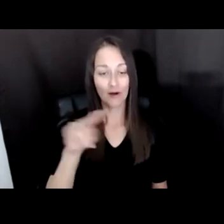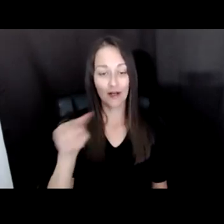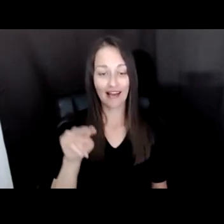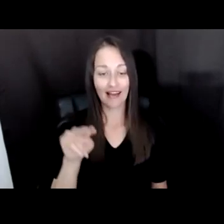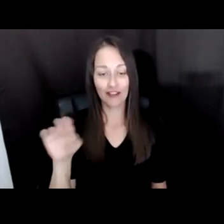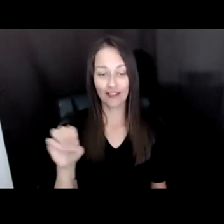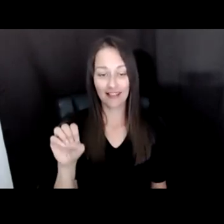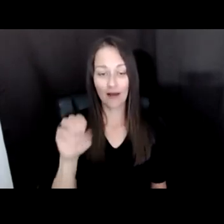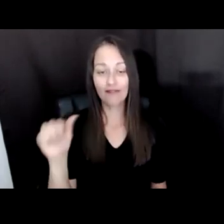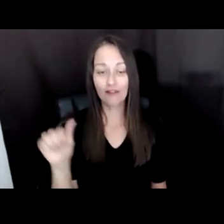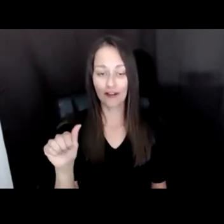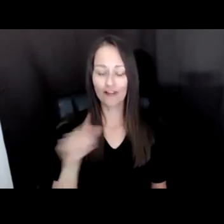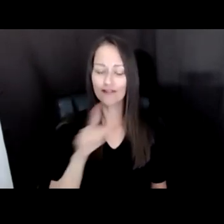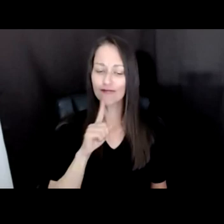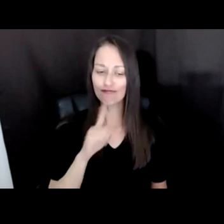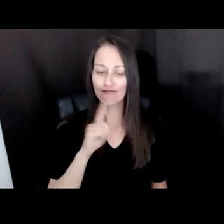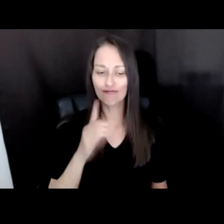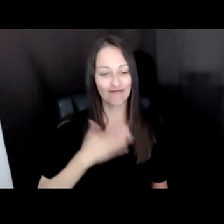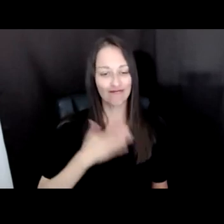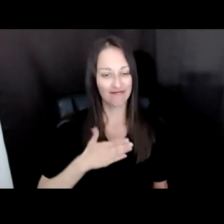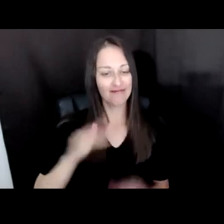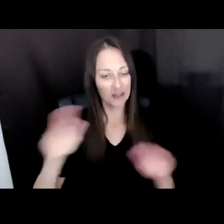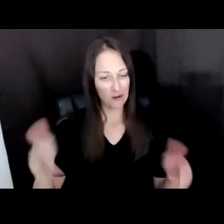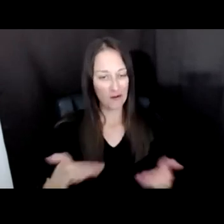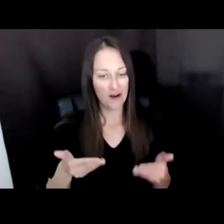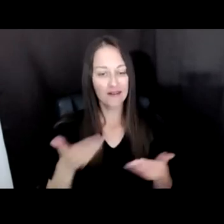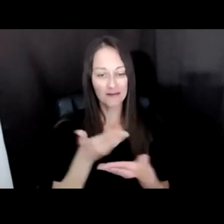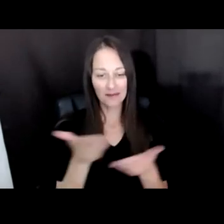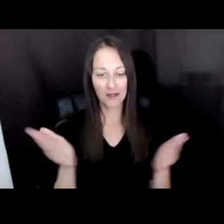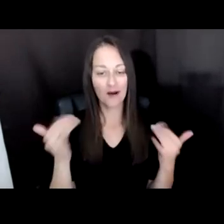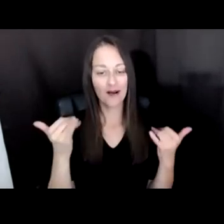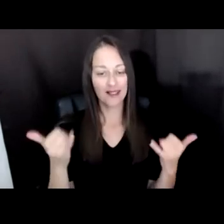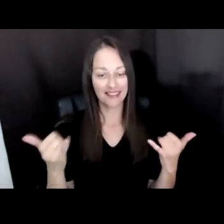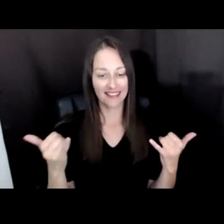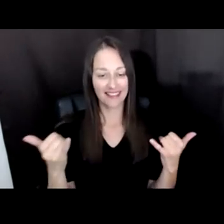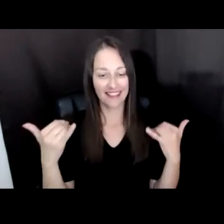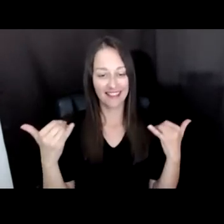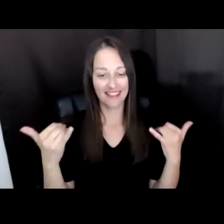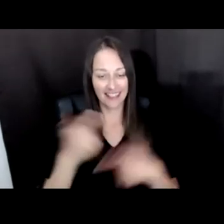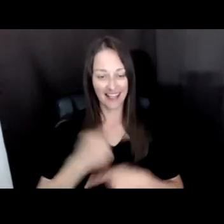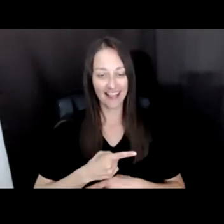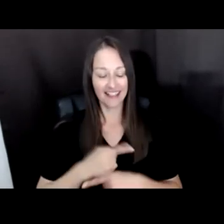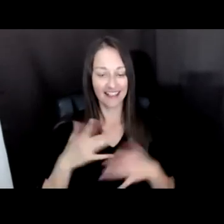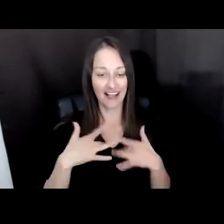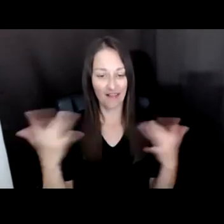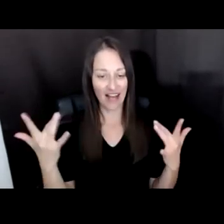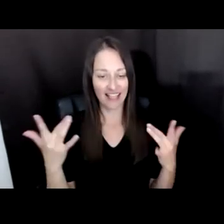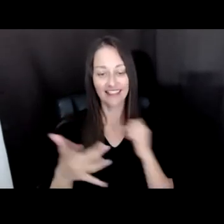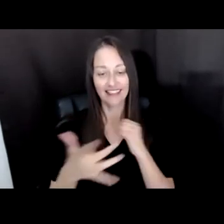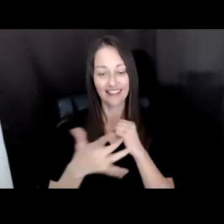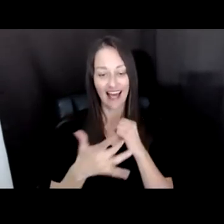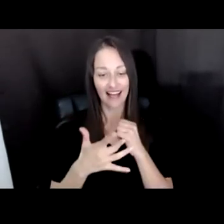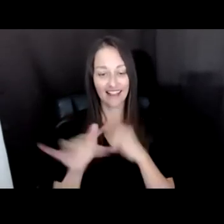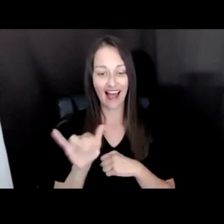VERY PLEASED TO WELCOME YOU TO TODAY'S GATHERING ON TECH AS ART. AT A TIME OF